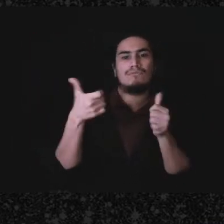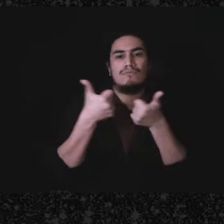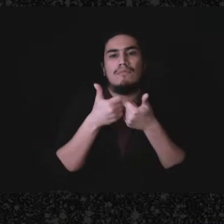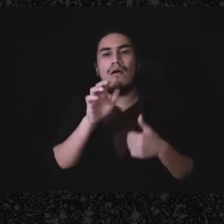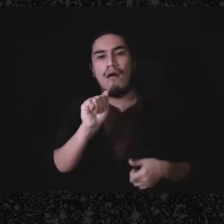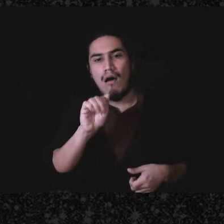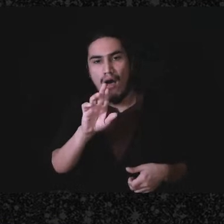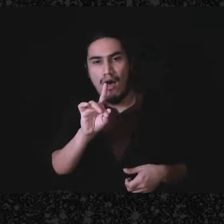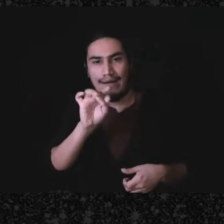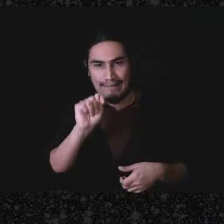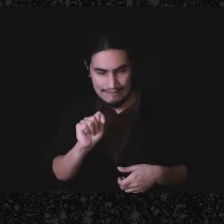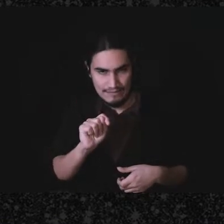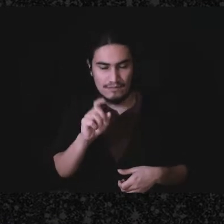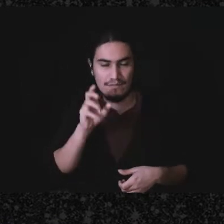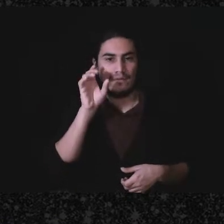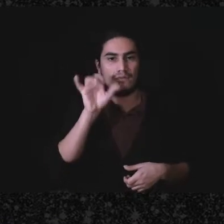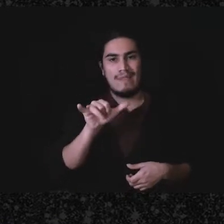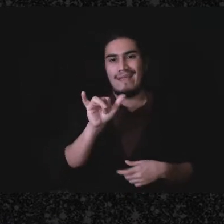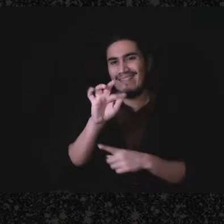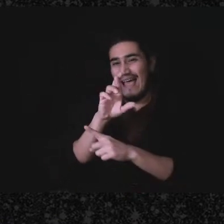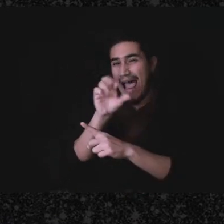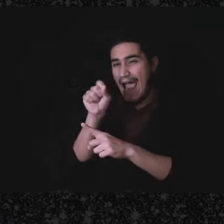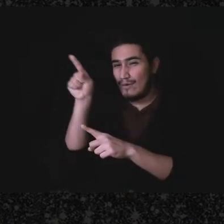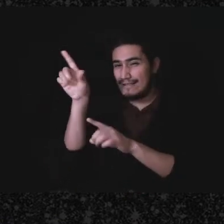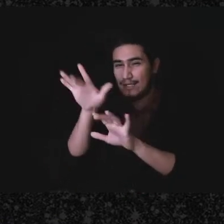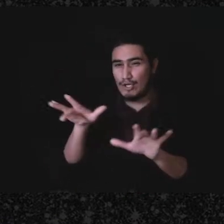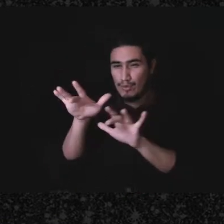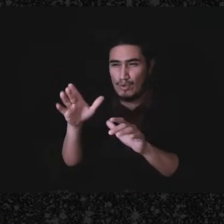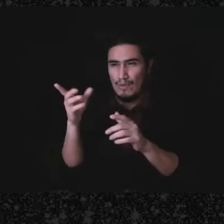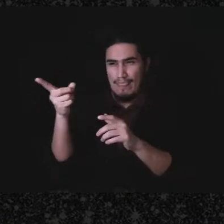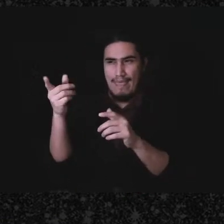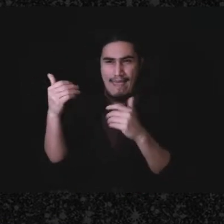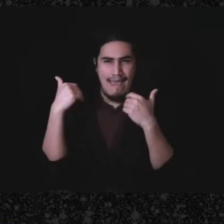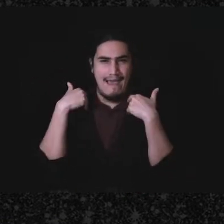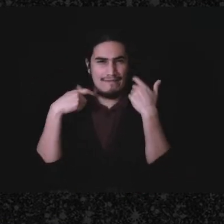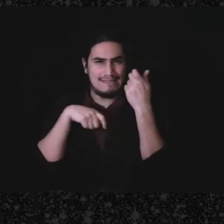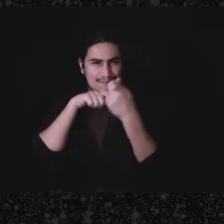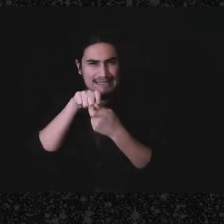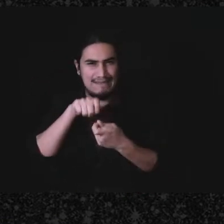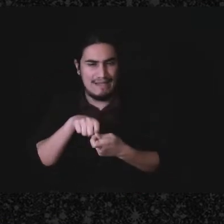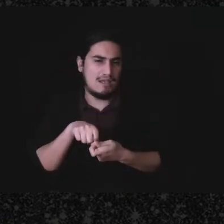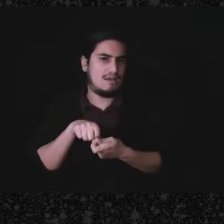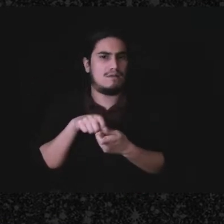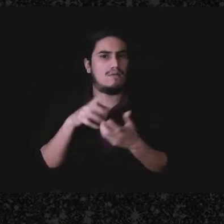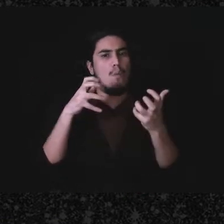computers know that there's an explanation as to why you reduce the of - the income